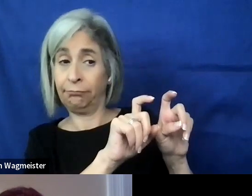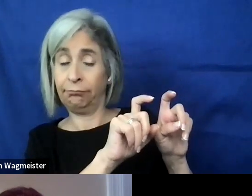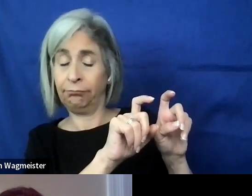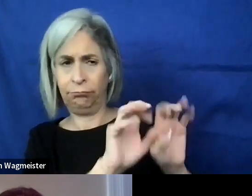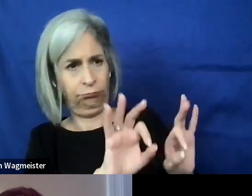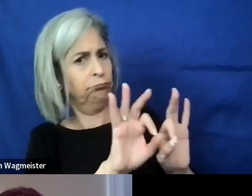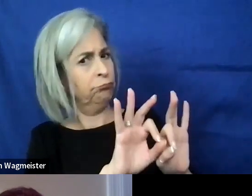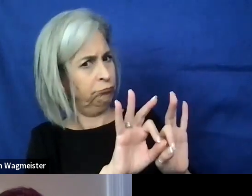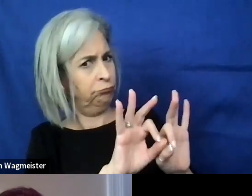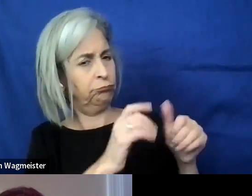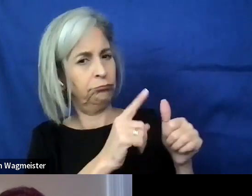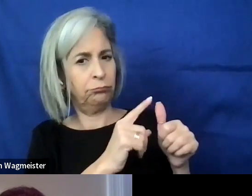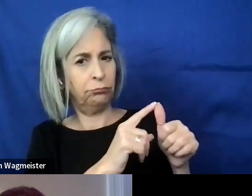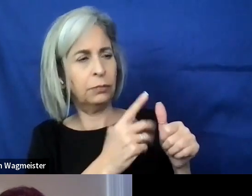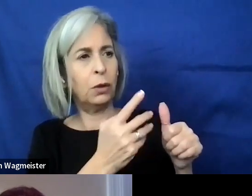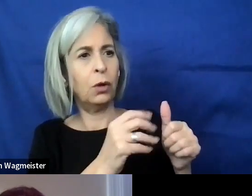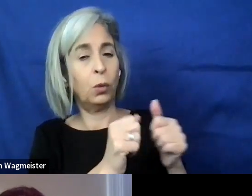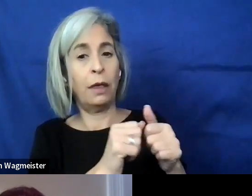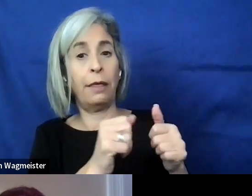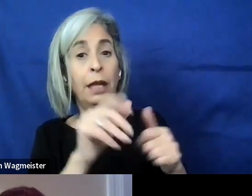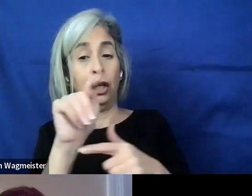both with tools and manually.